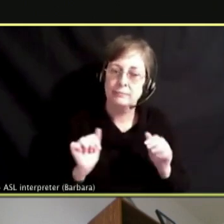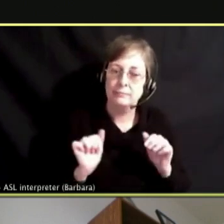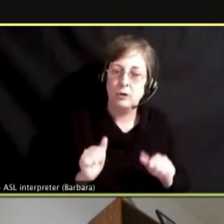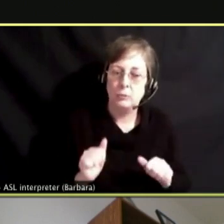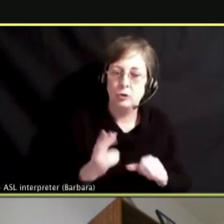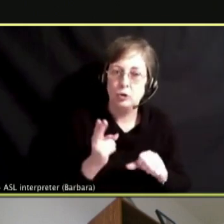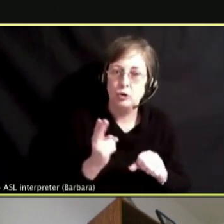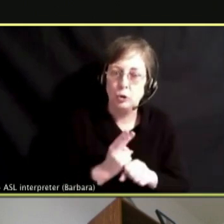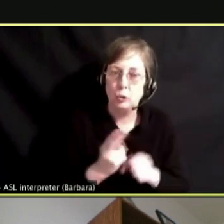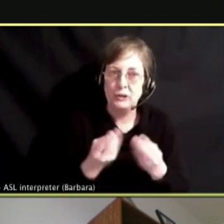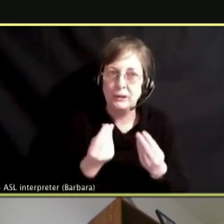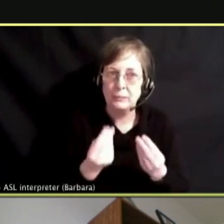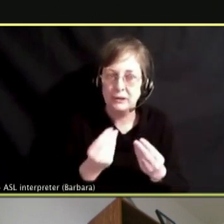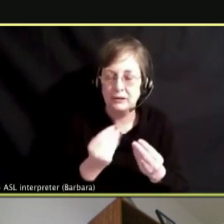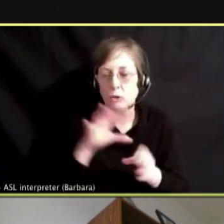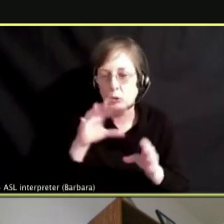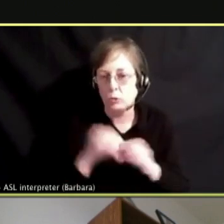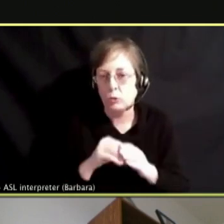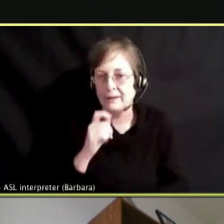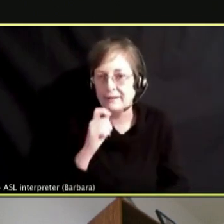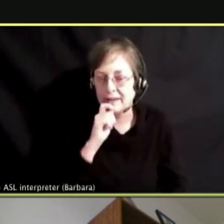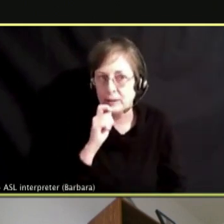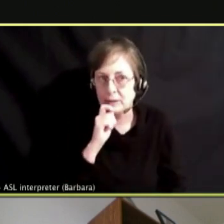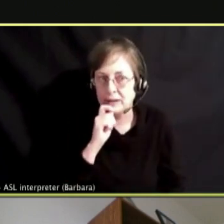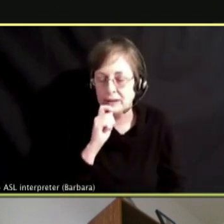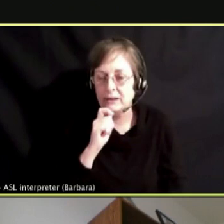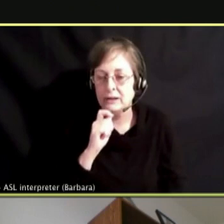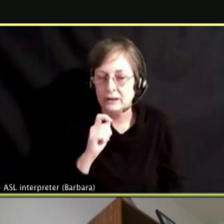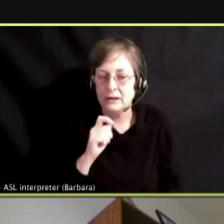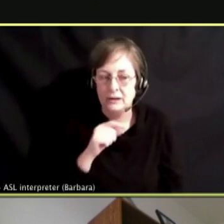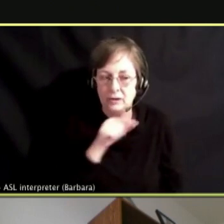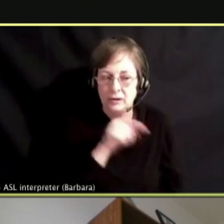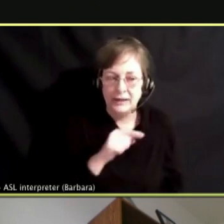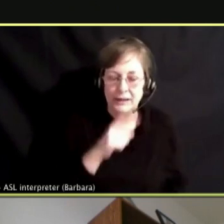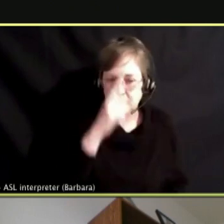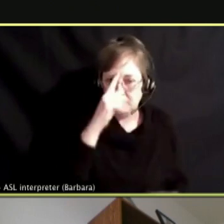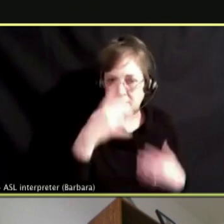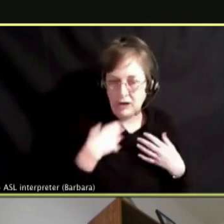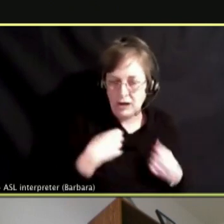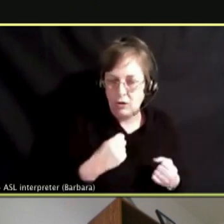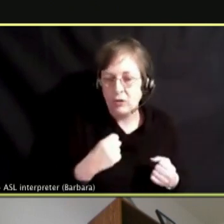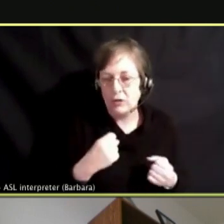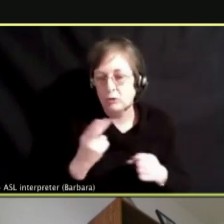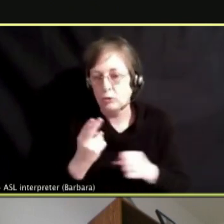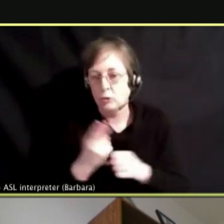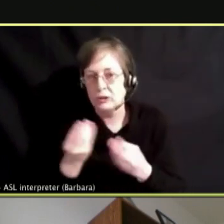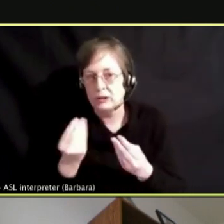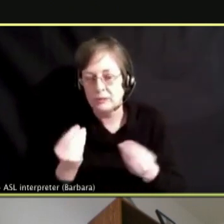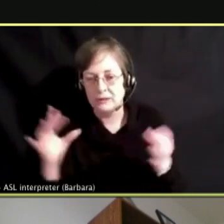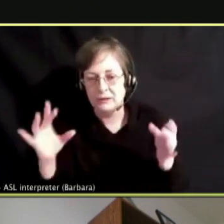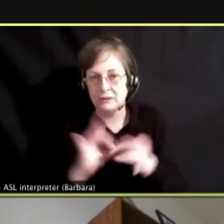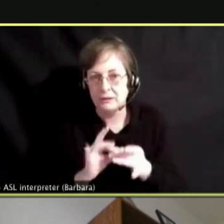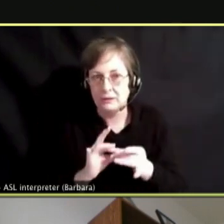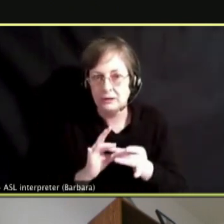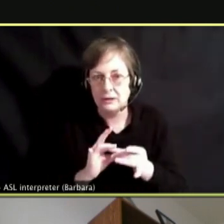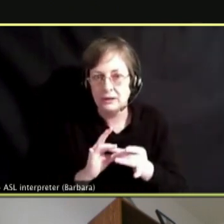AND THEY GO HAND IN HAND. AND THINK THAT IS A FOUNDATION IN BASIS.